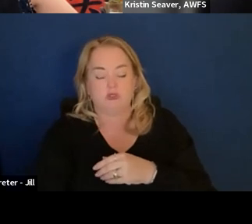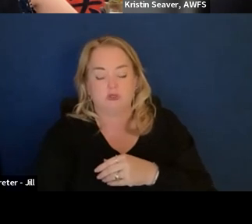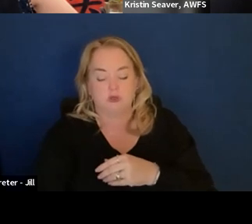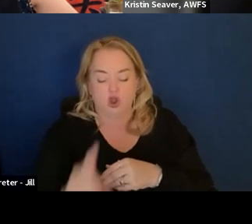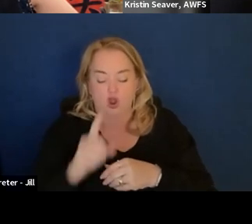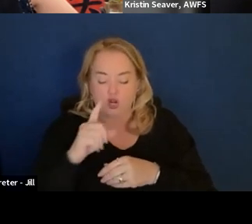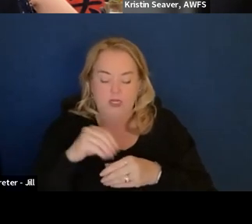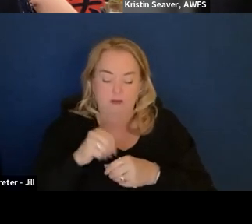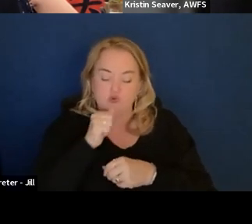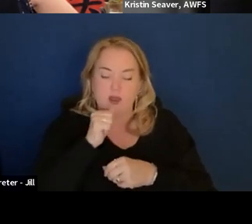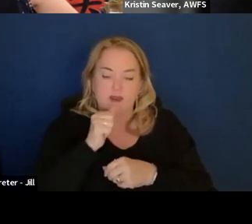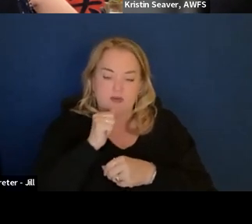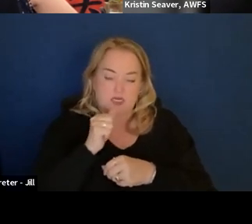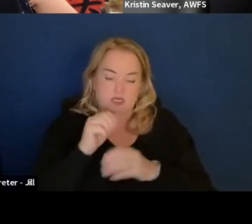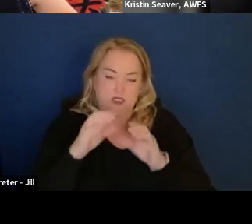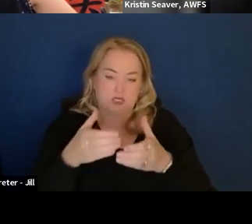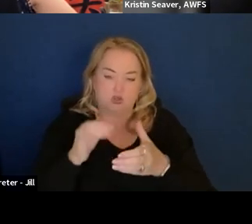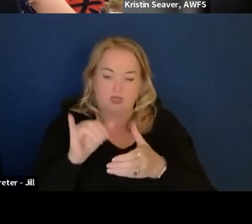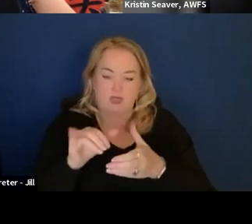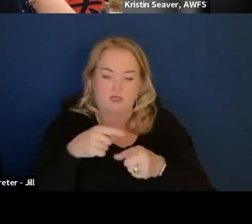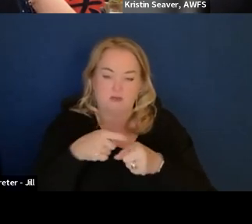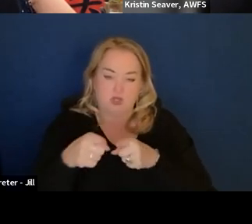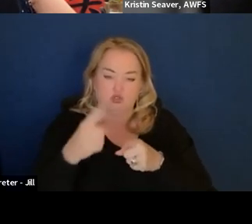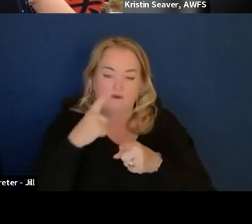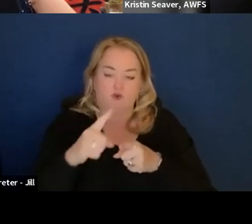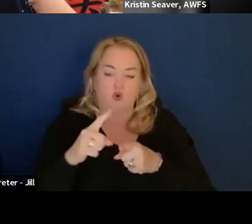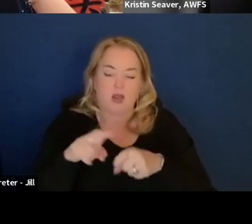like it is a government, like I might have to talk to my lead shift